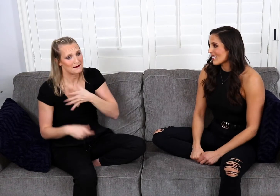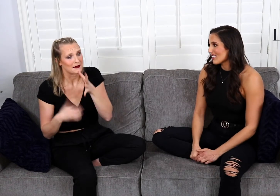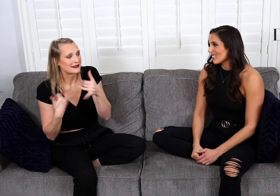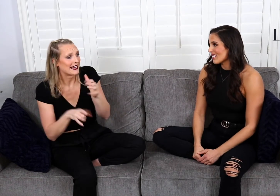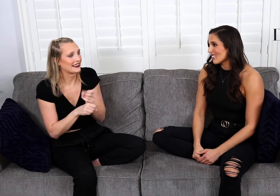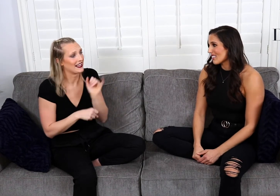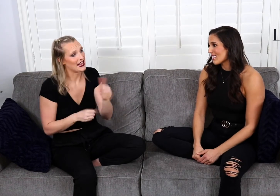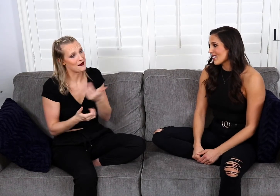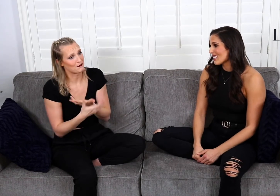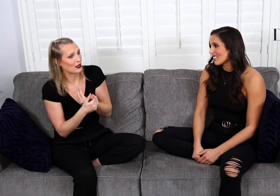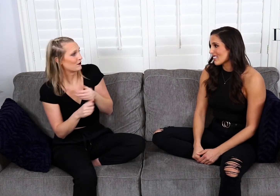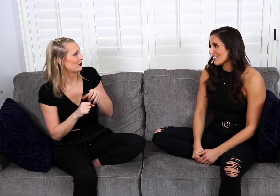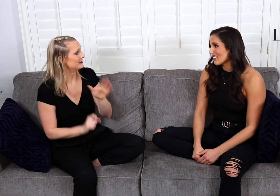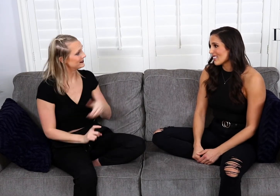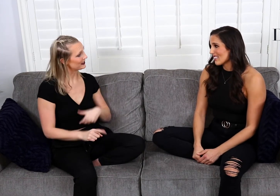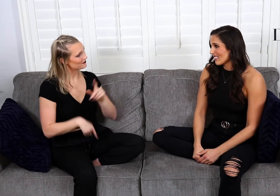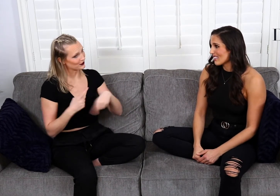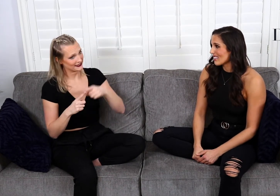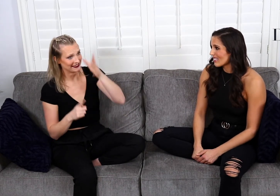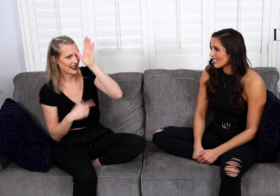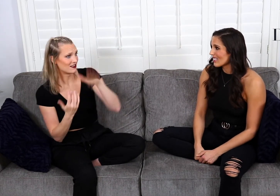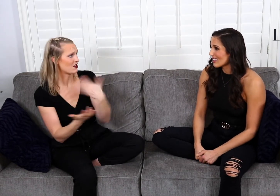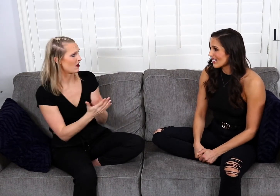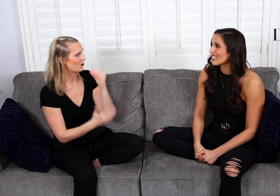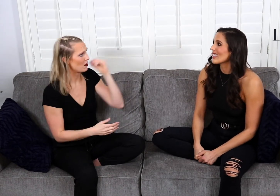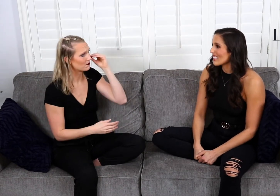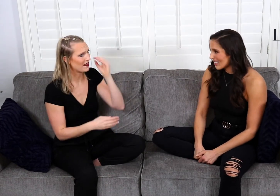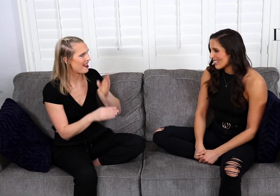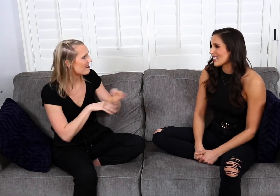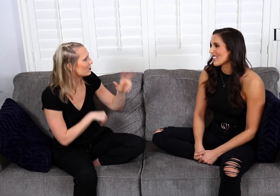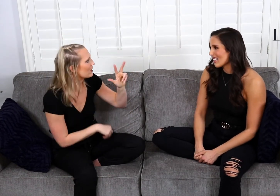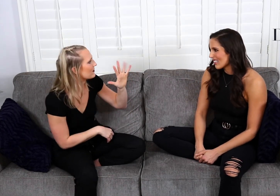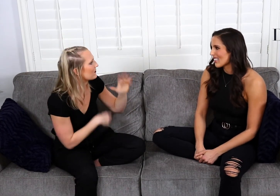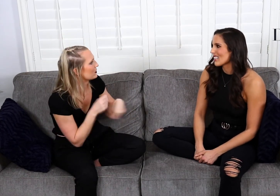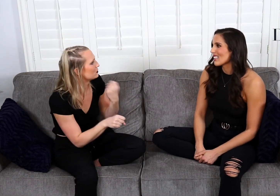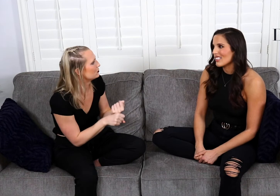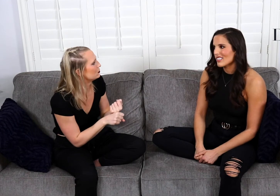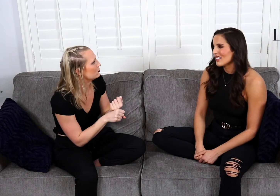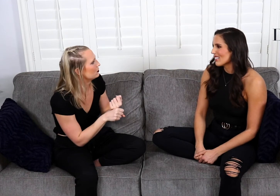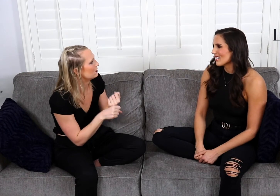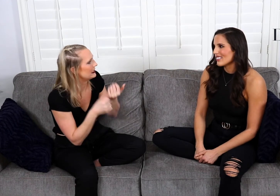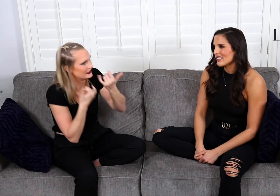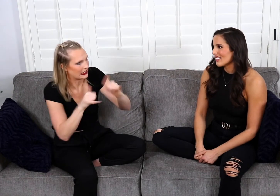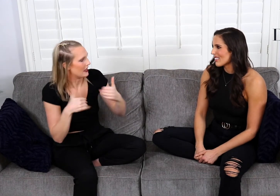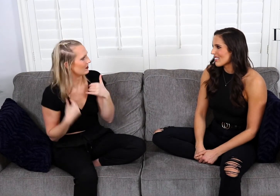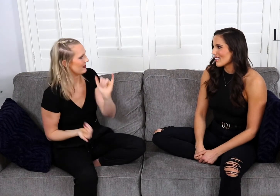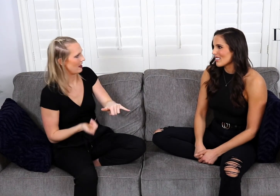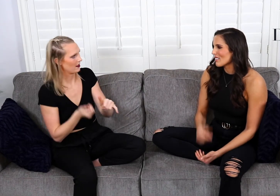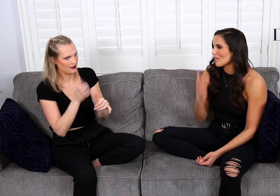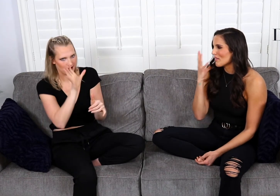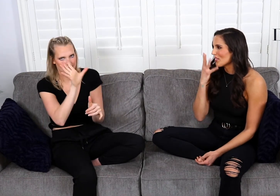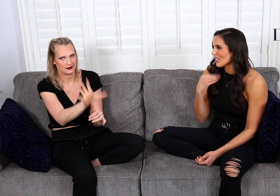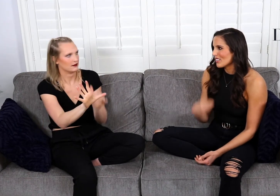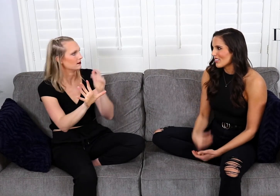with my mom and my mom still gets butterflies in her stomach when my dad gets home. After 35 years and they still have